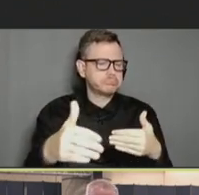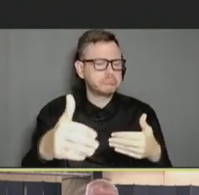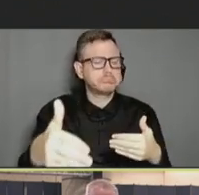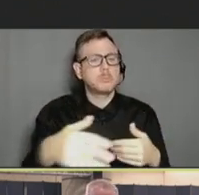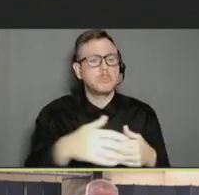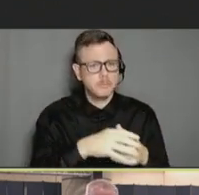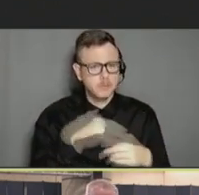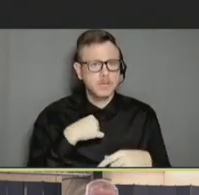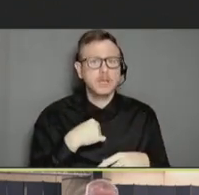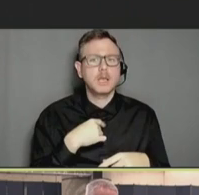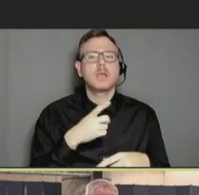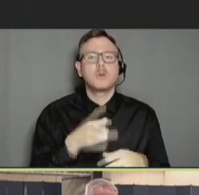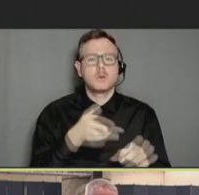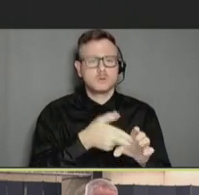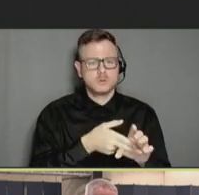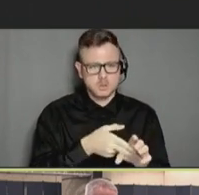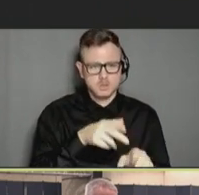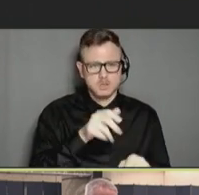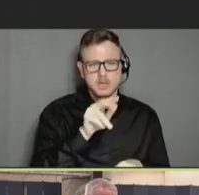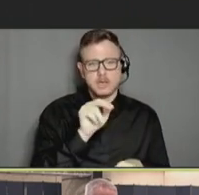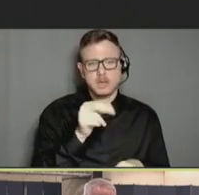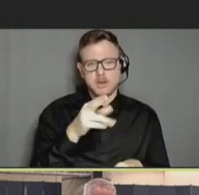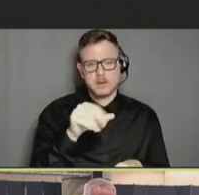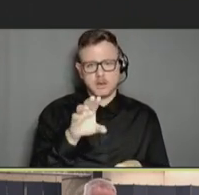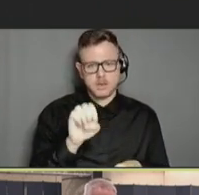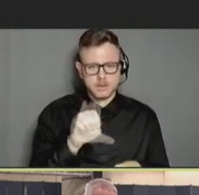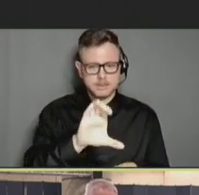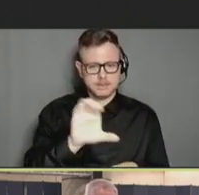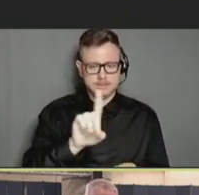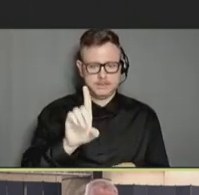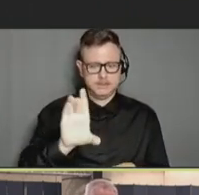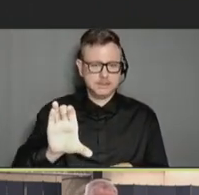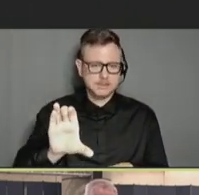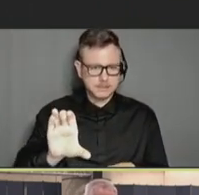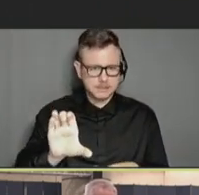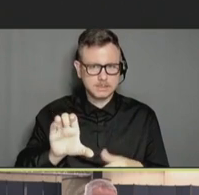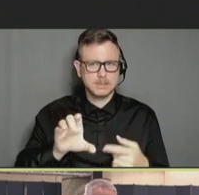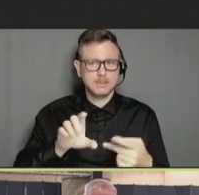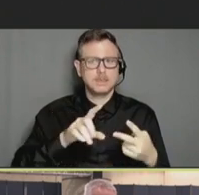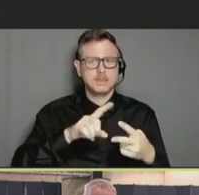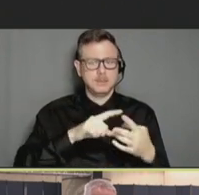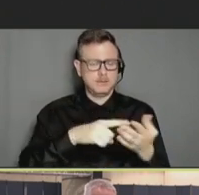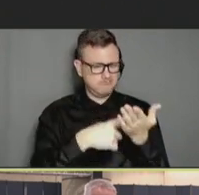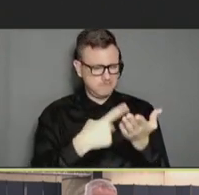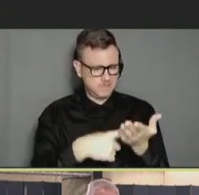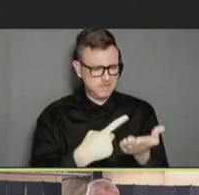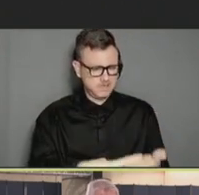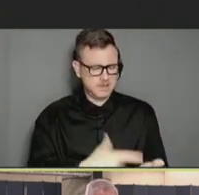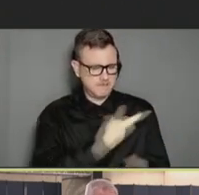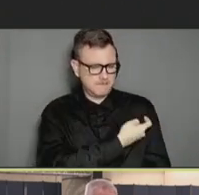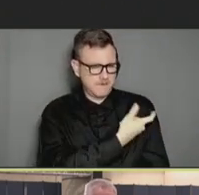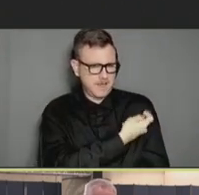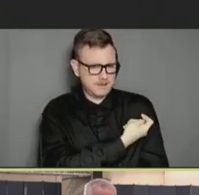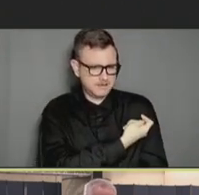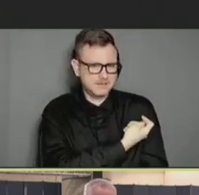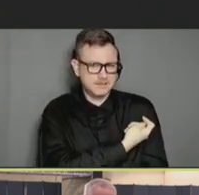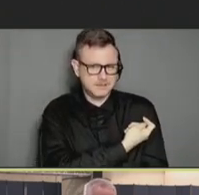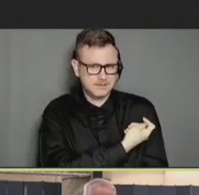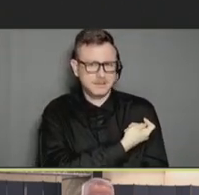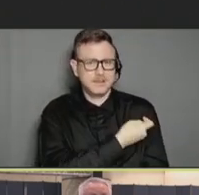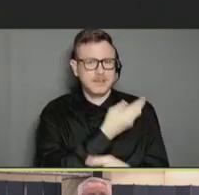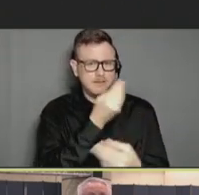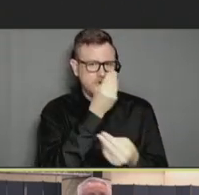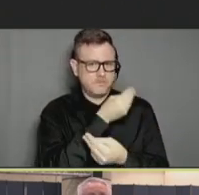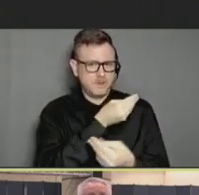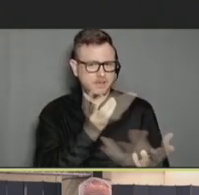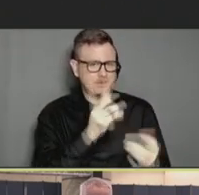going to join Dr. Anne Hause from the CDC discussing vaccine -- some data around COVID-19